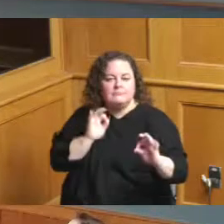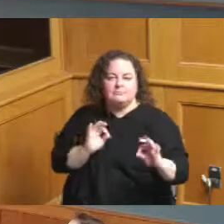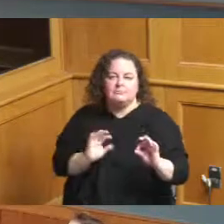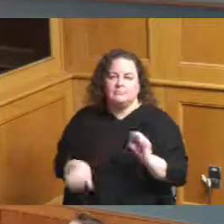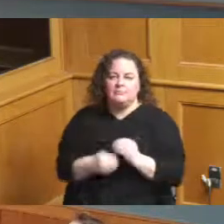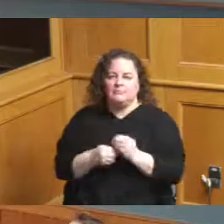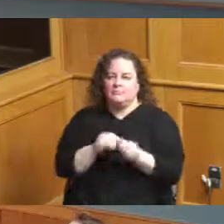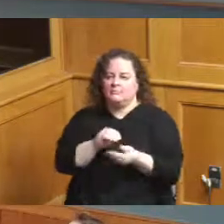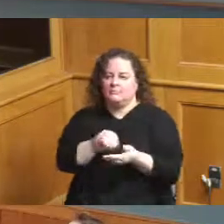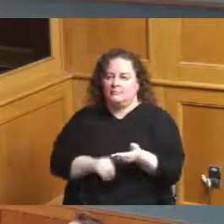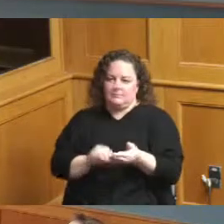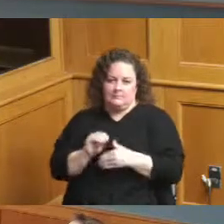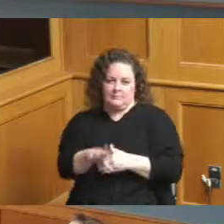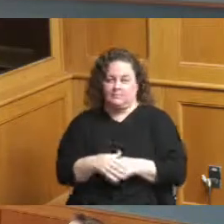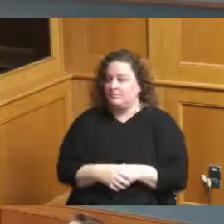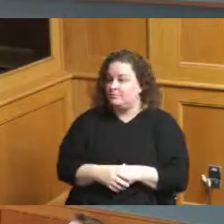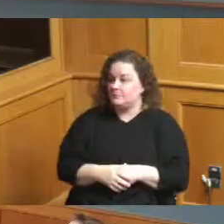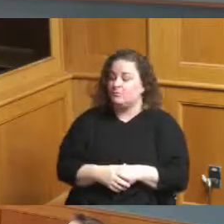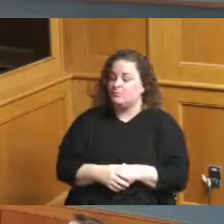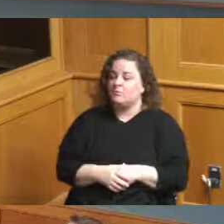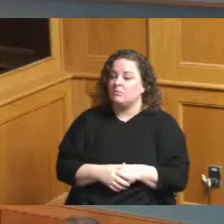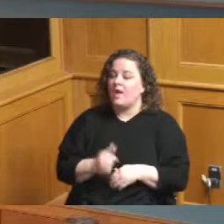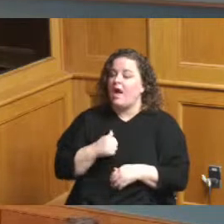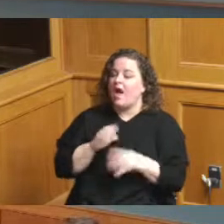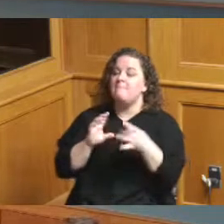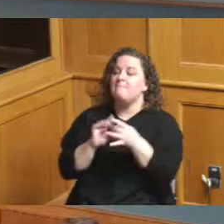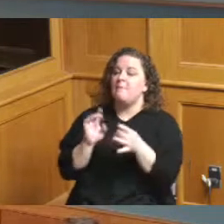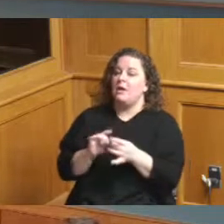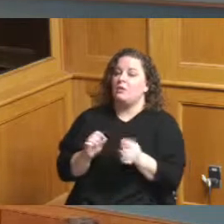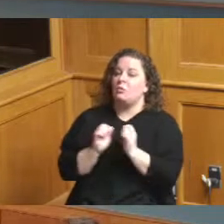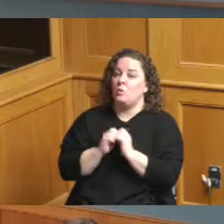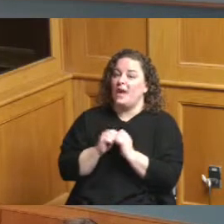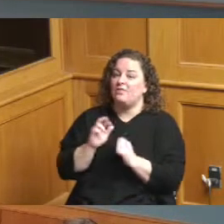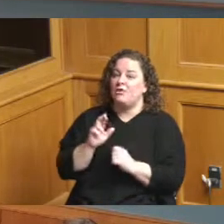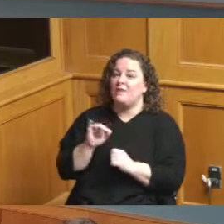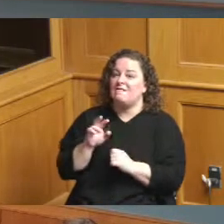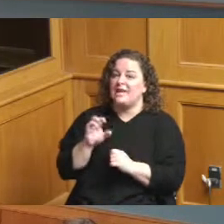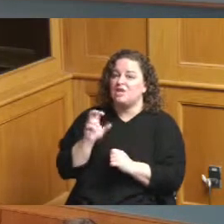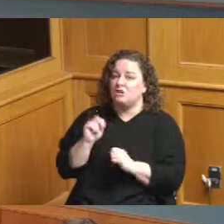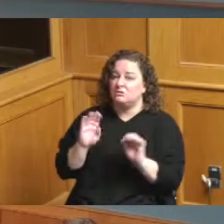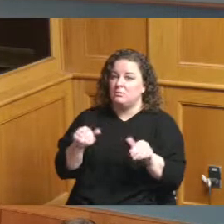maybe you can comment on the the revisions or the the first one you got the second one you got maybe